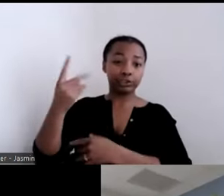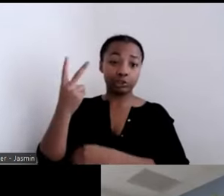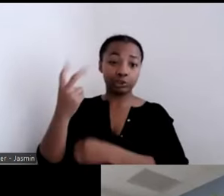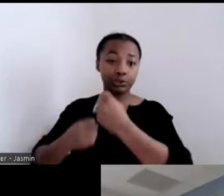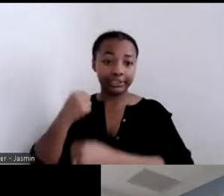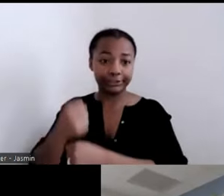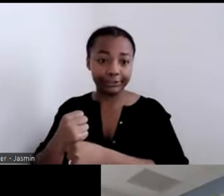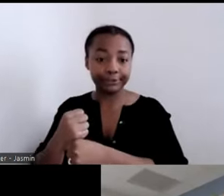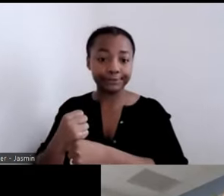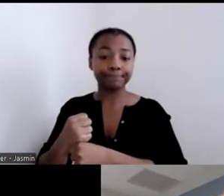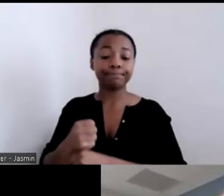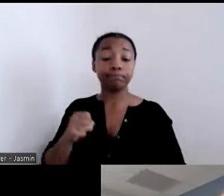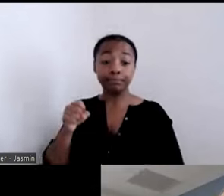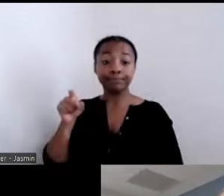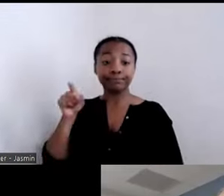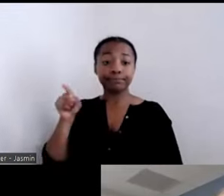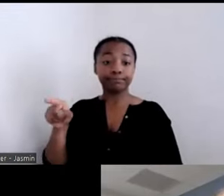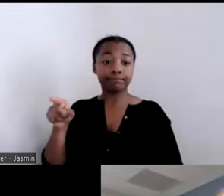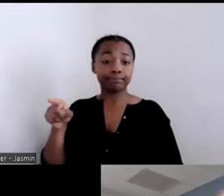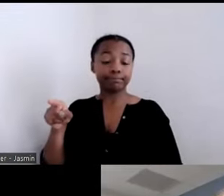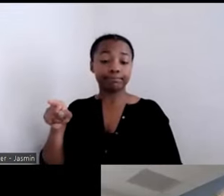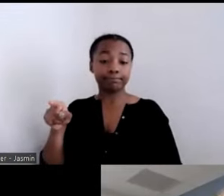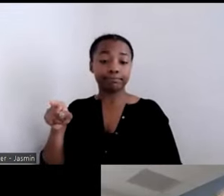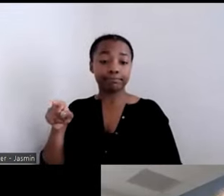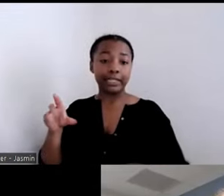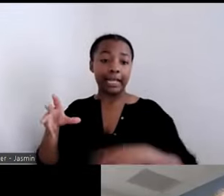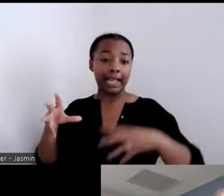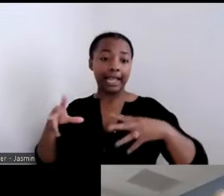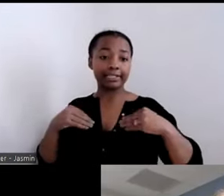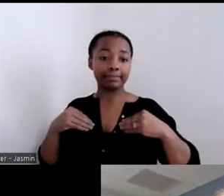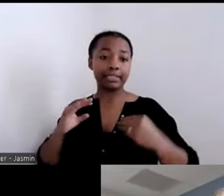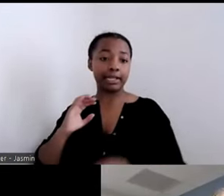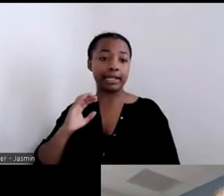preference as a part of their housing voucher plan.